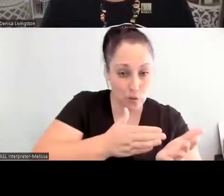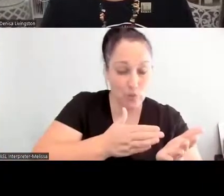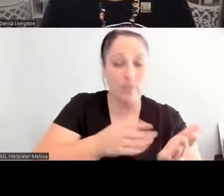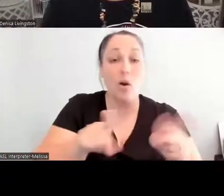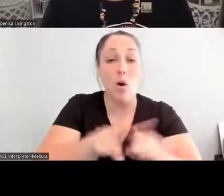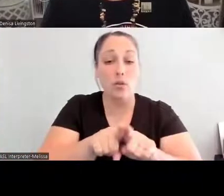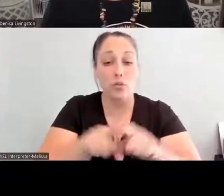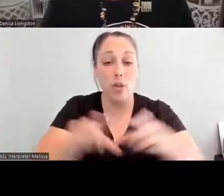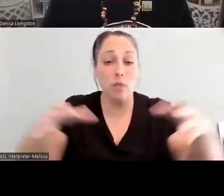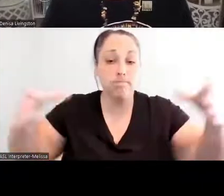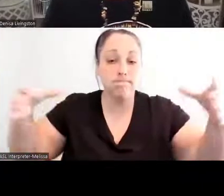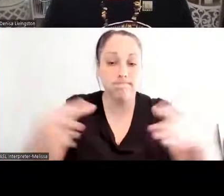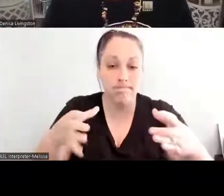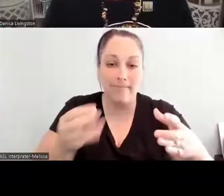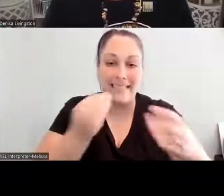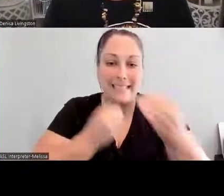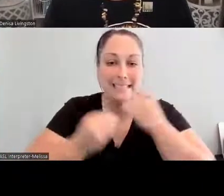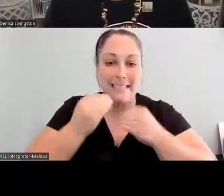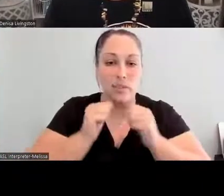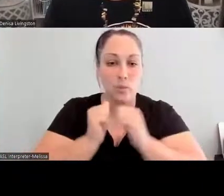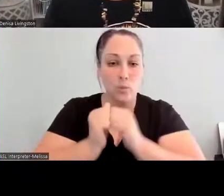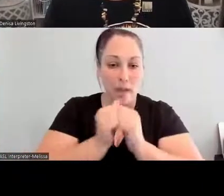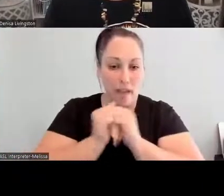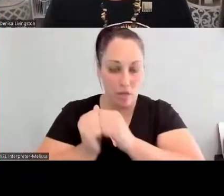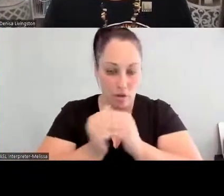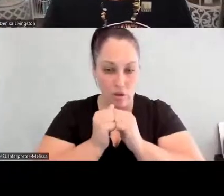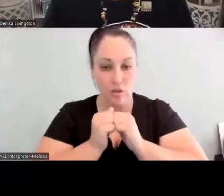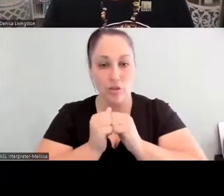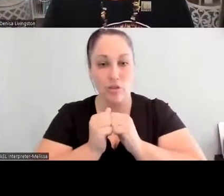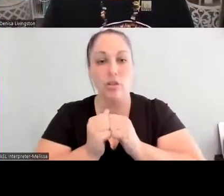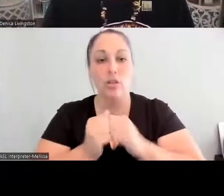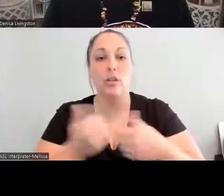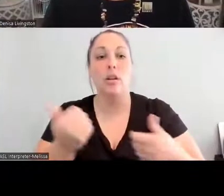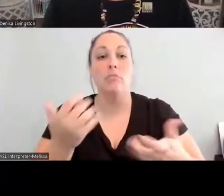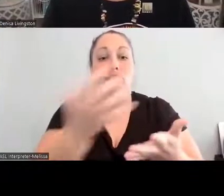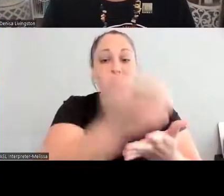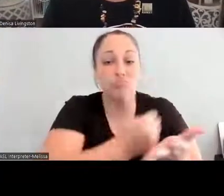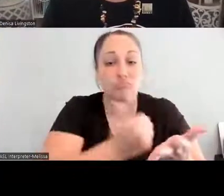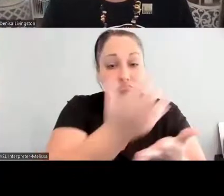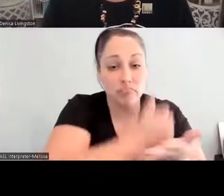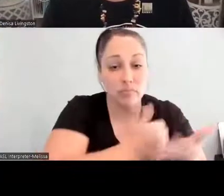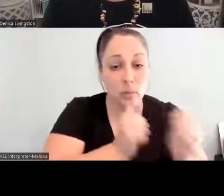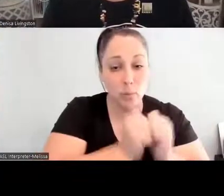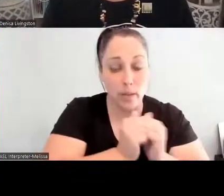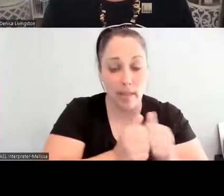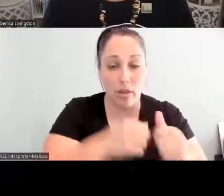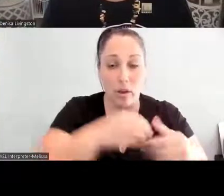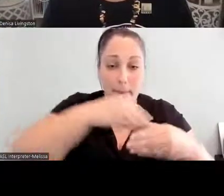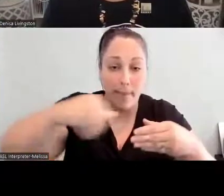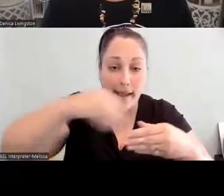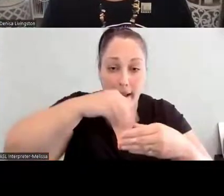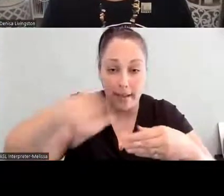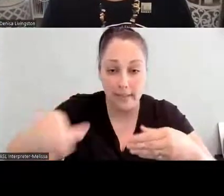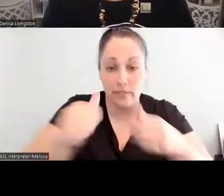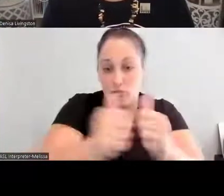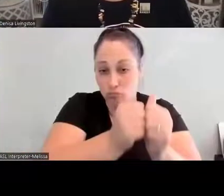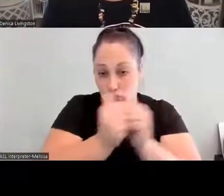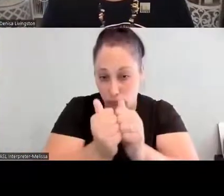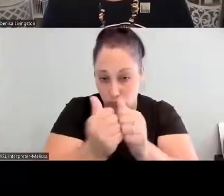as a family in harvesting together, planting together, growing together, not only physically but also mentally,